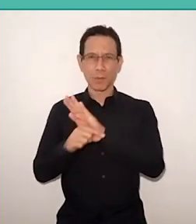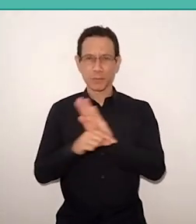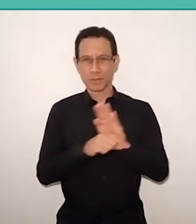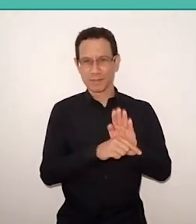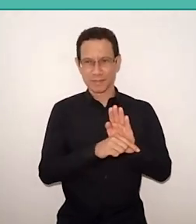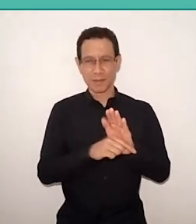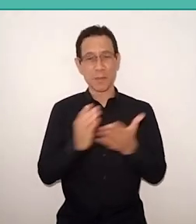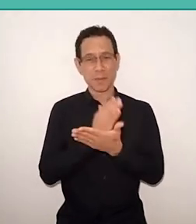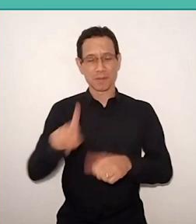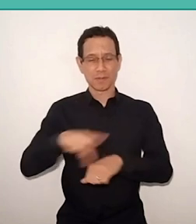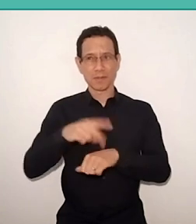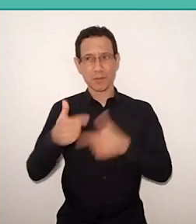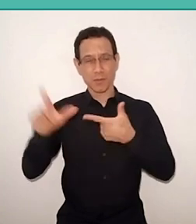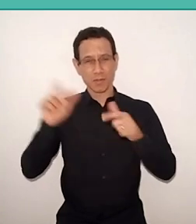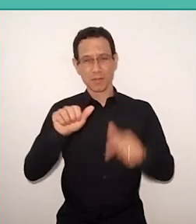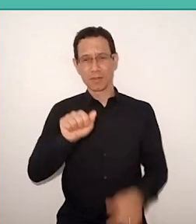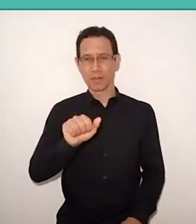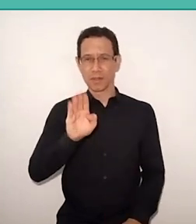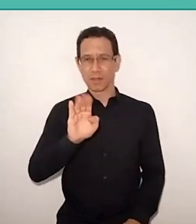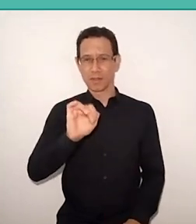like Abdeljalil Akkari,